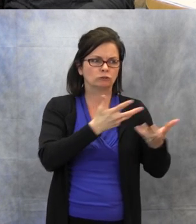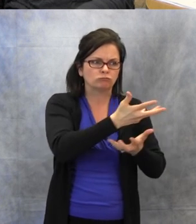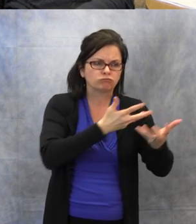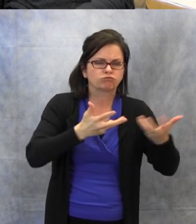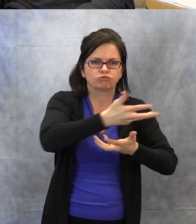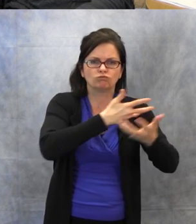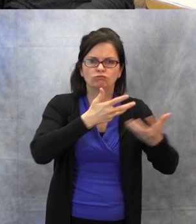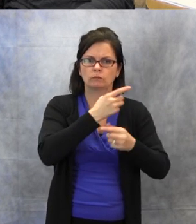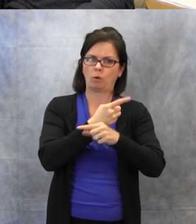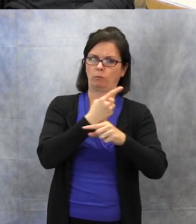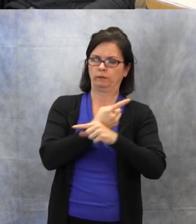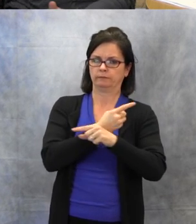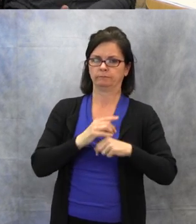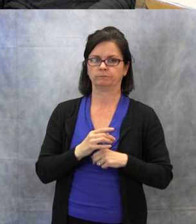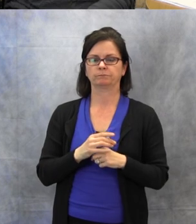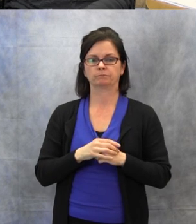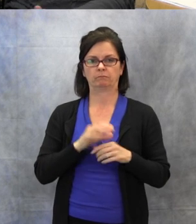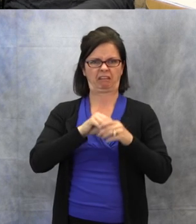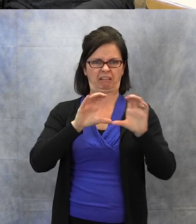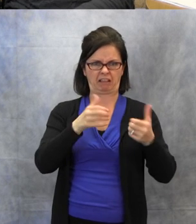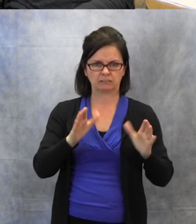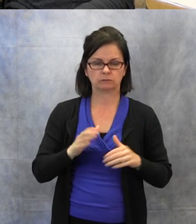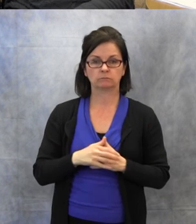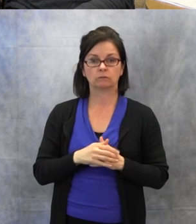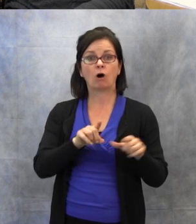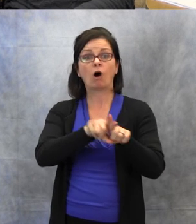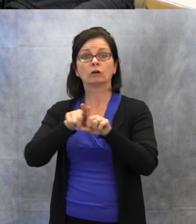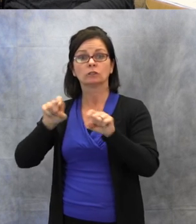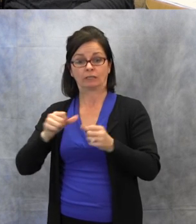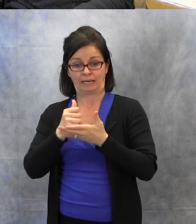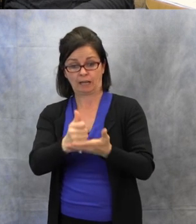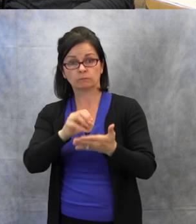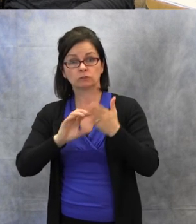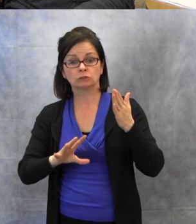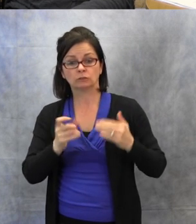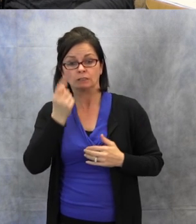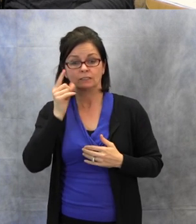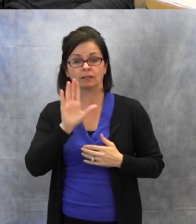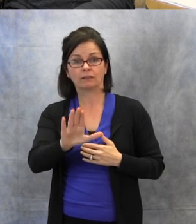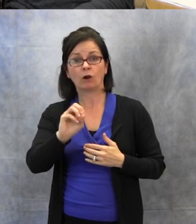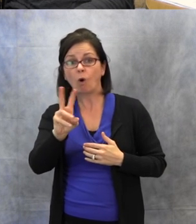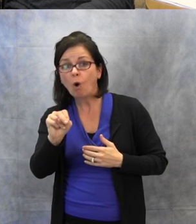hearing loss, and how it affects their education.